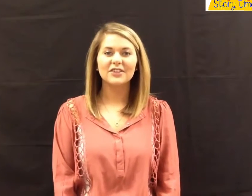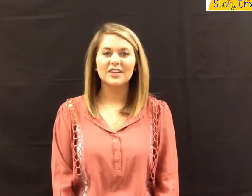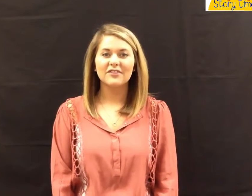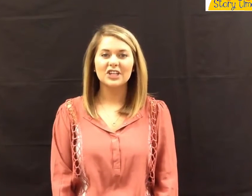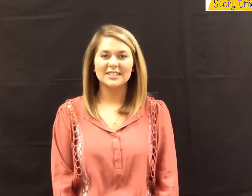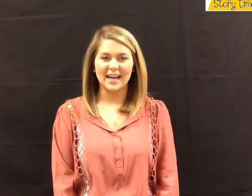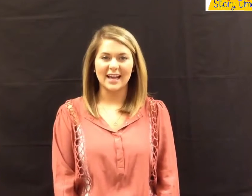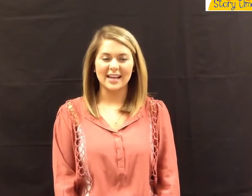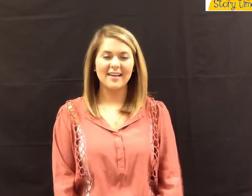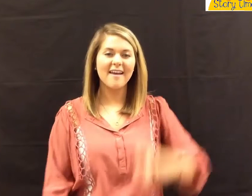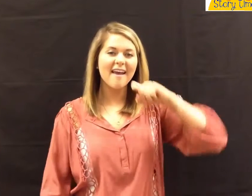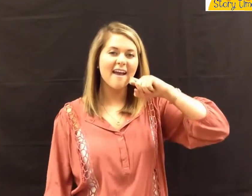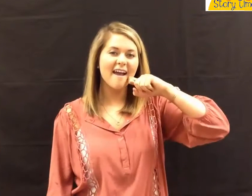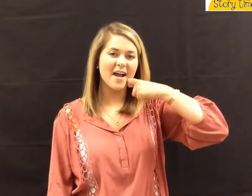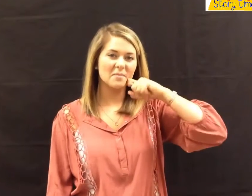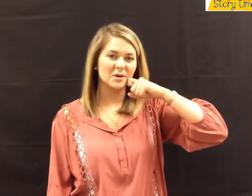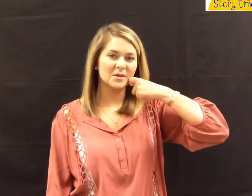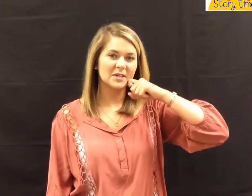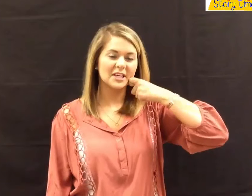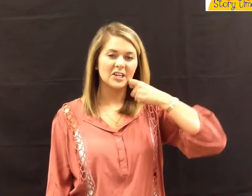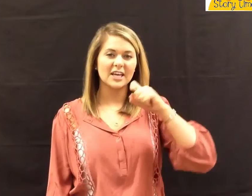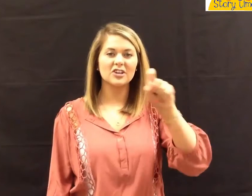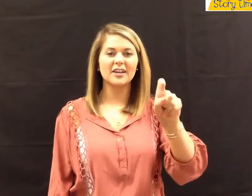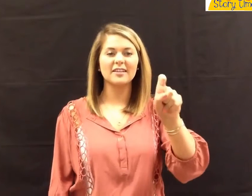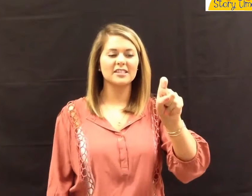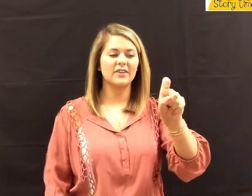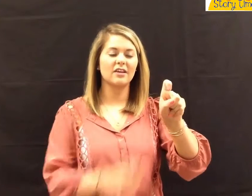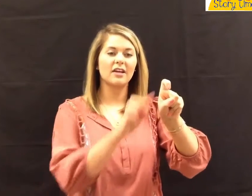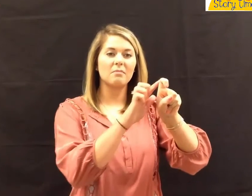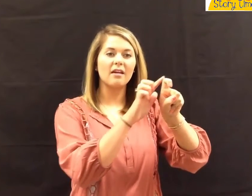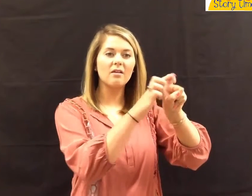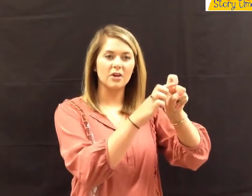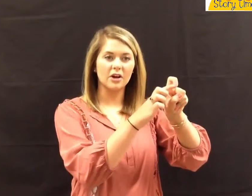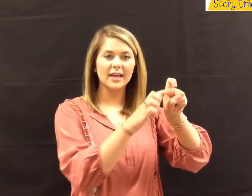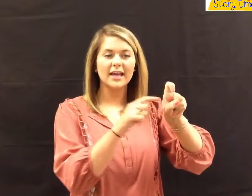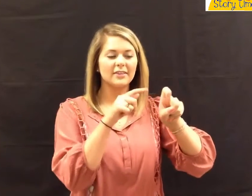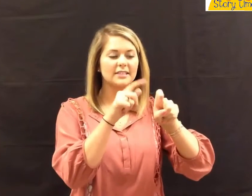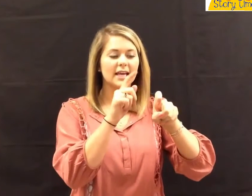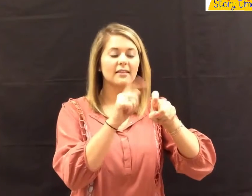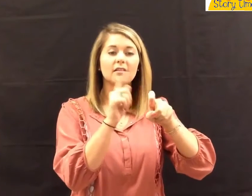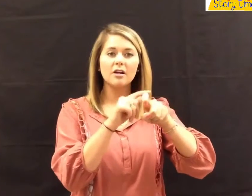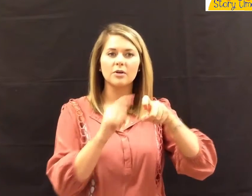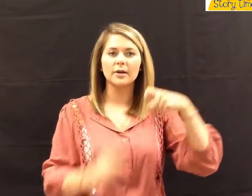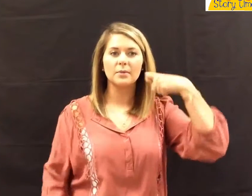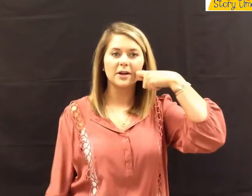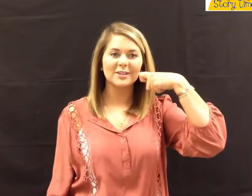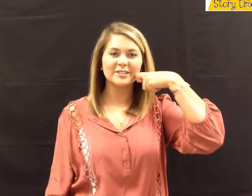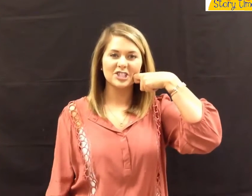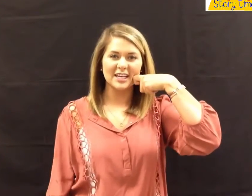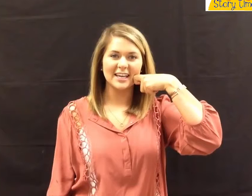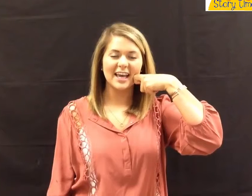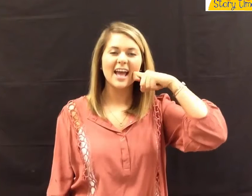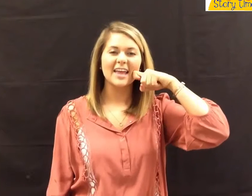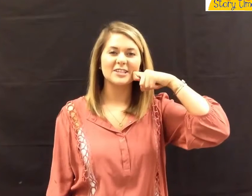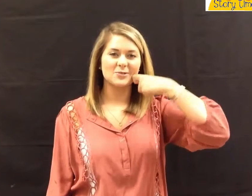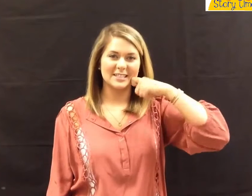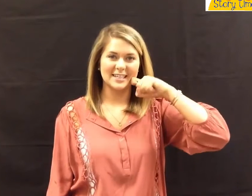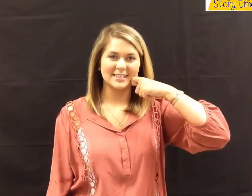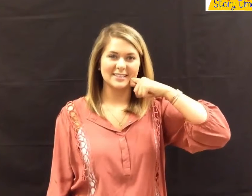For the first sign, "apple," take your index finger and make a hook, then take the knuckle and put it on your cheek, and then twist it.